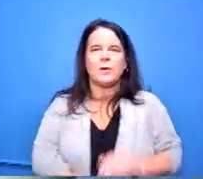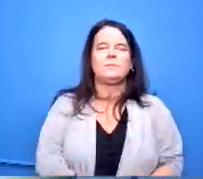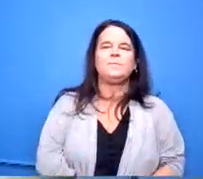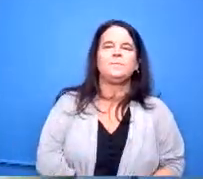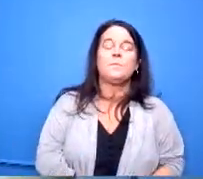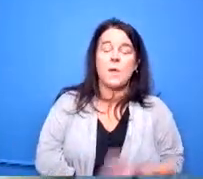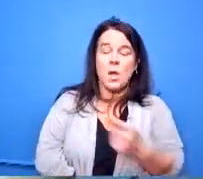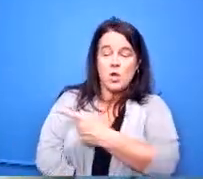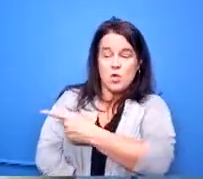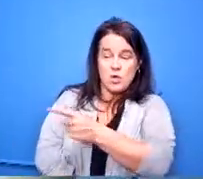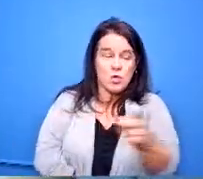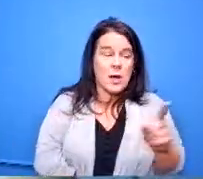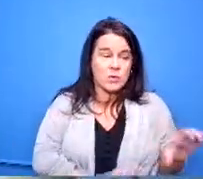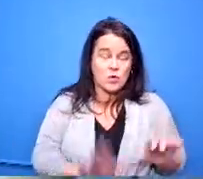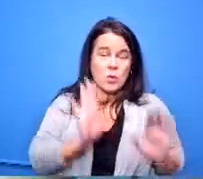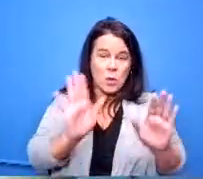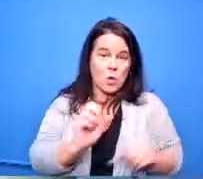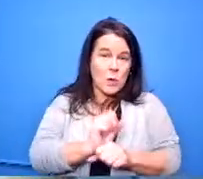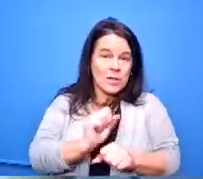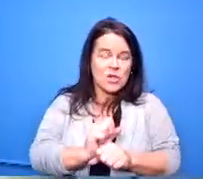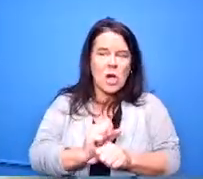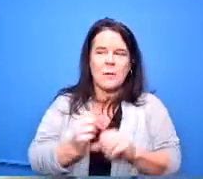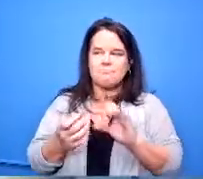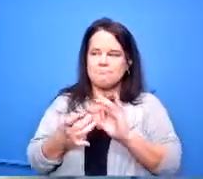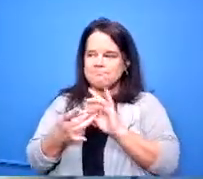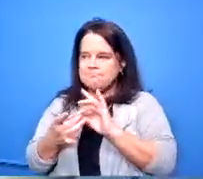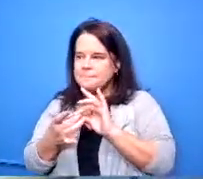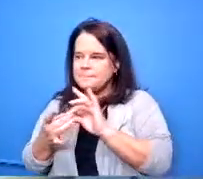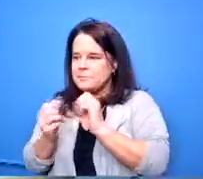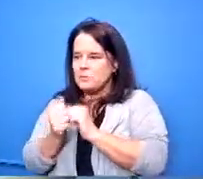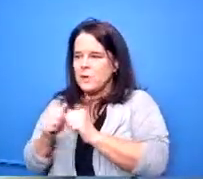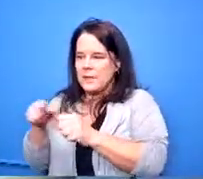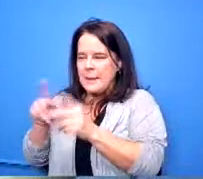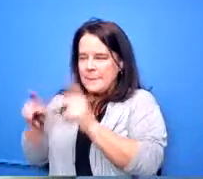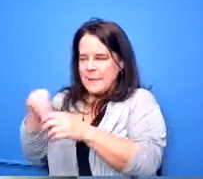staying in tune with the people in their areas but if you go deeper than that level and you see some